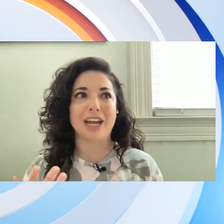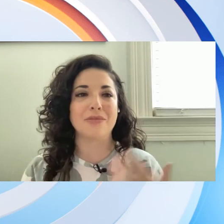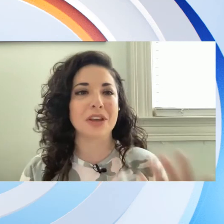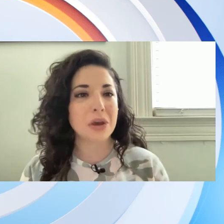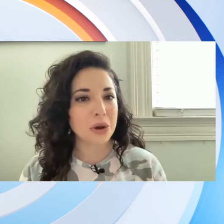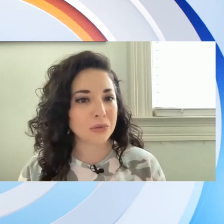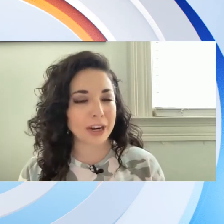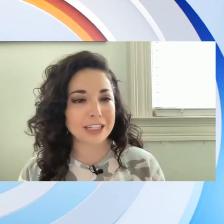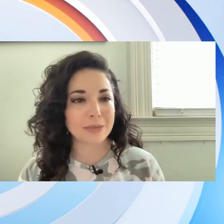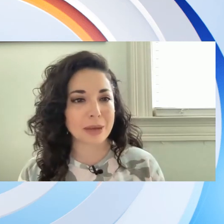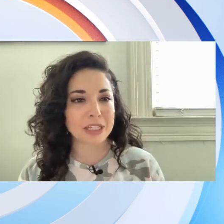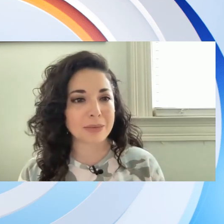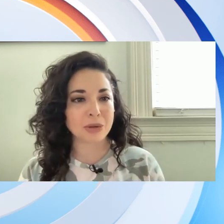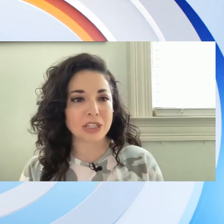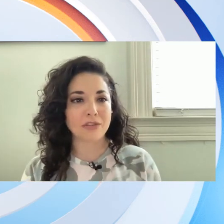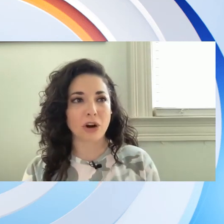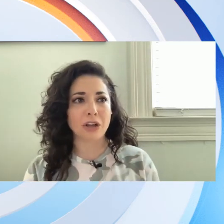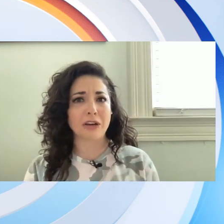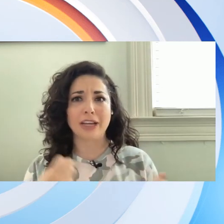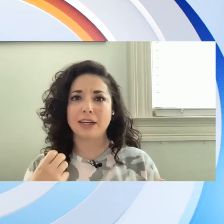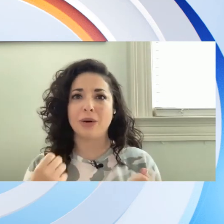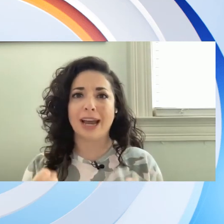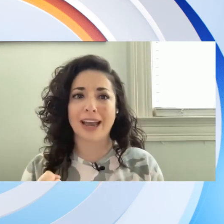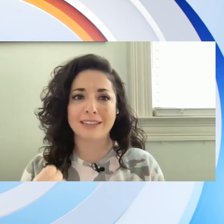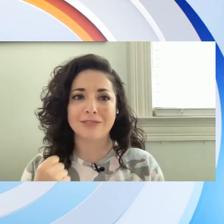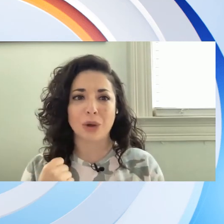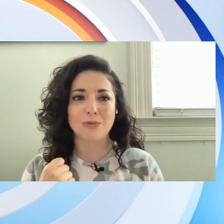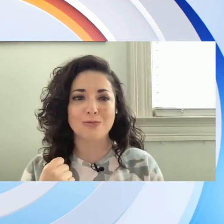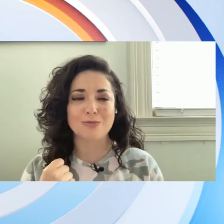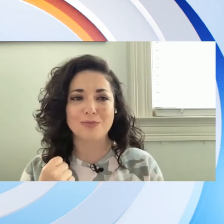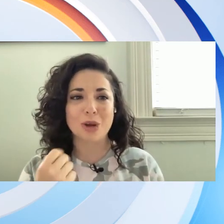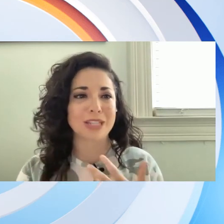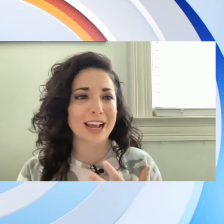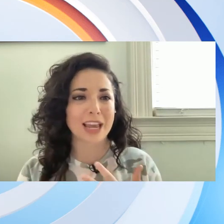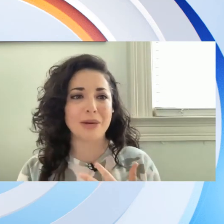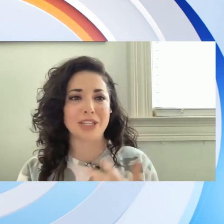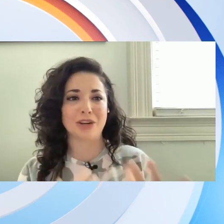of run into maybe someone who's deaf or hard of hearing and go I don't know sign language I don't